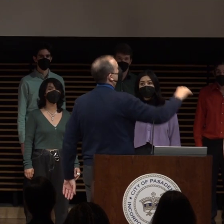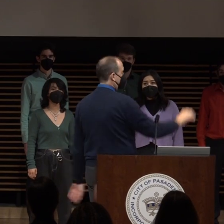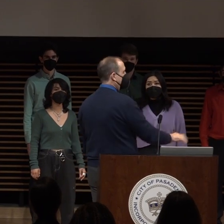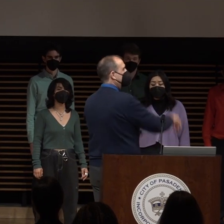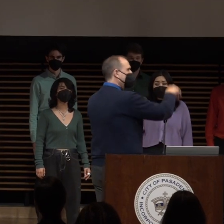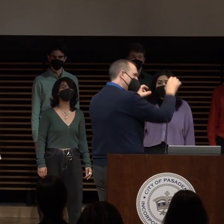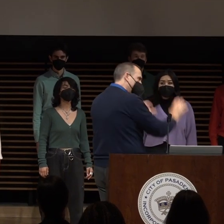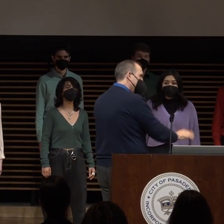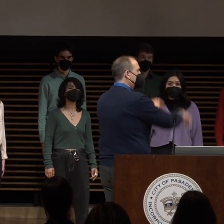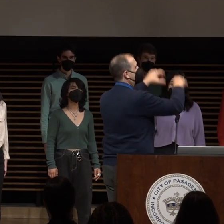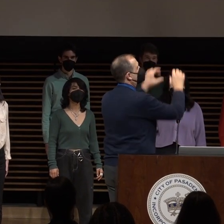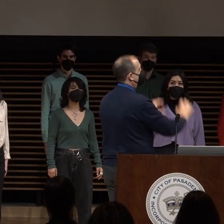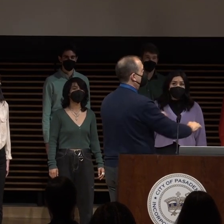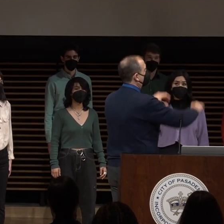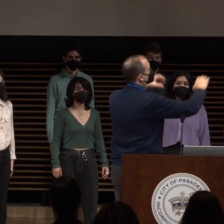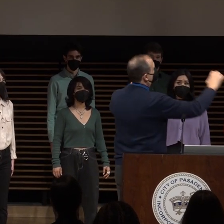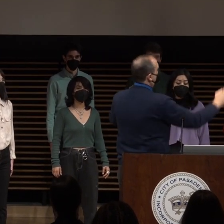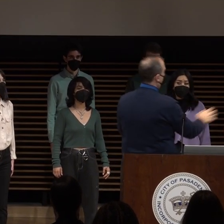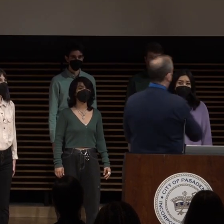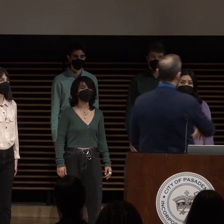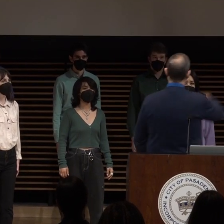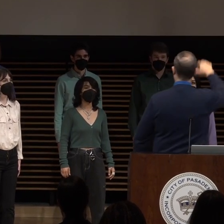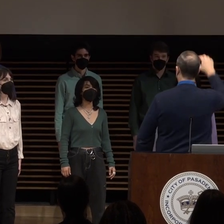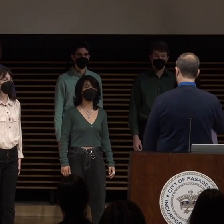129 00:06:03,430 --> 00:00:00,000 130 00:06:05,120 --> 00:00:00,000 the us